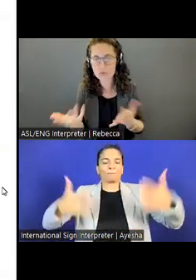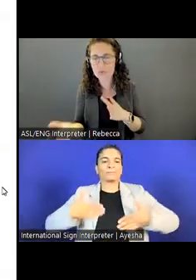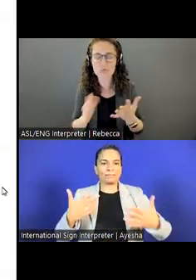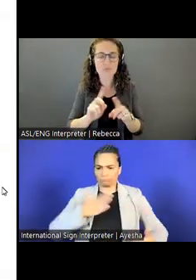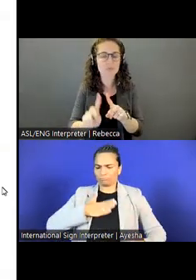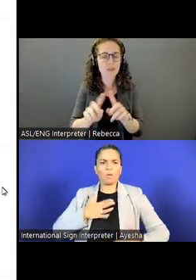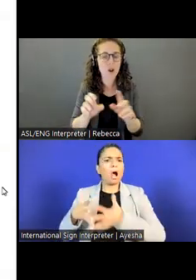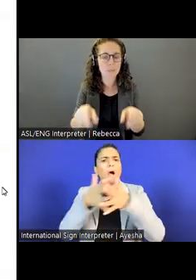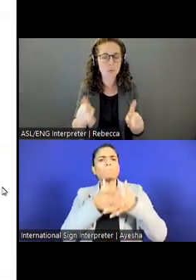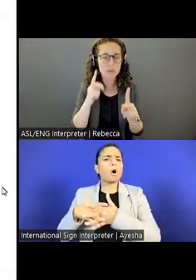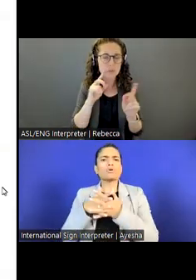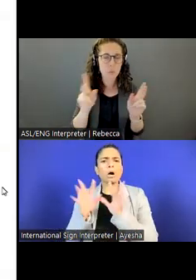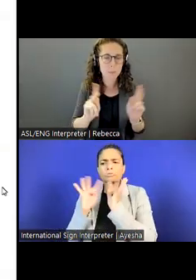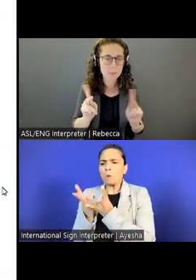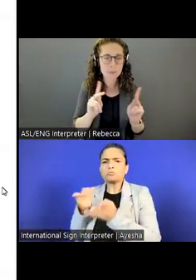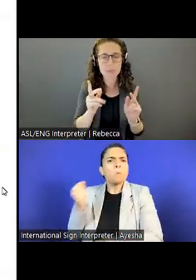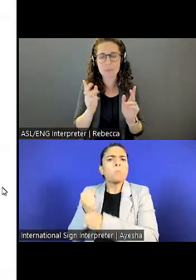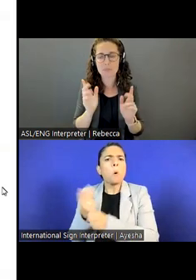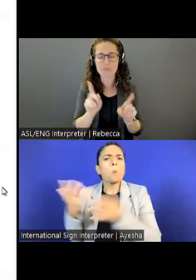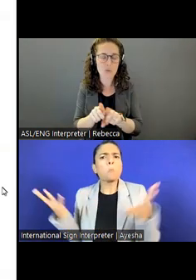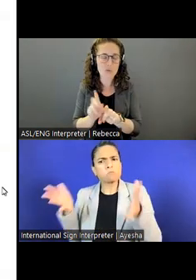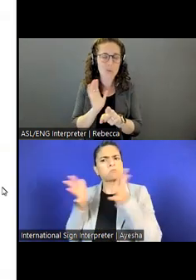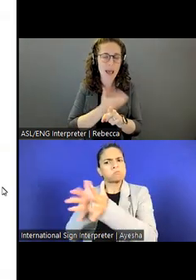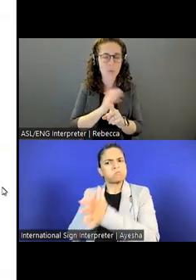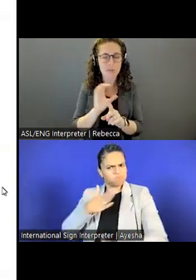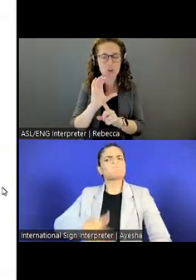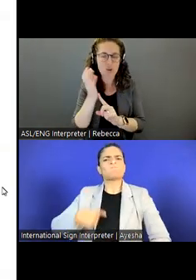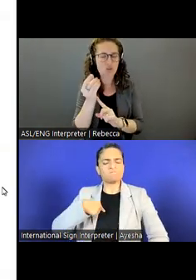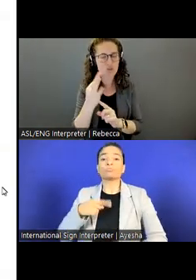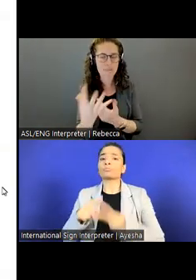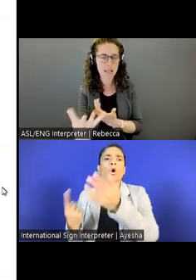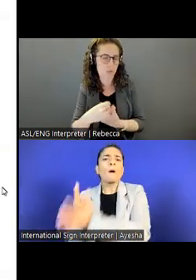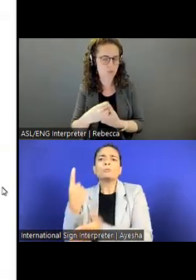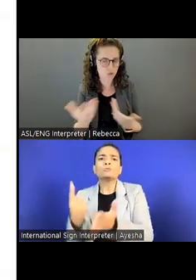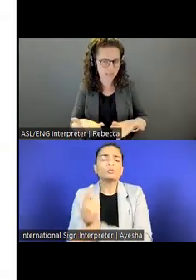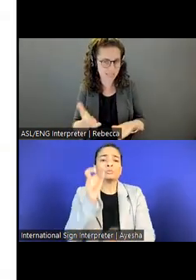for people and also our culture of inclusion at American Councils.